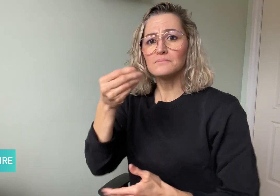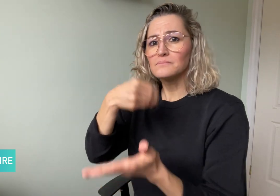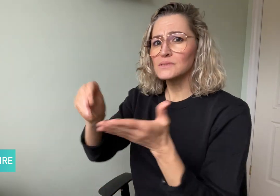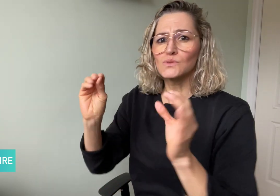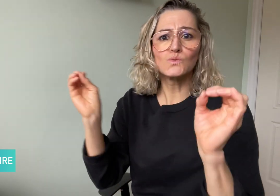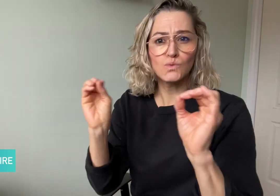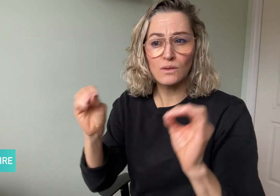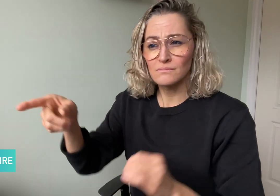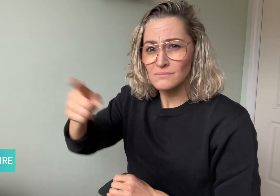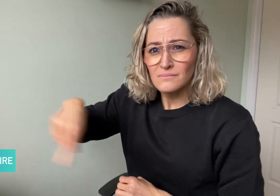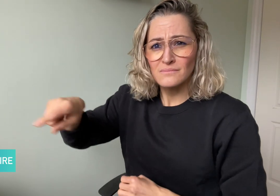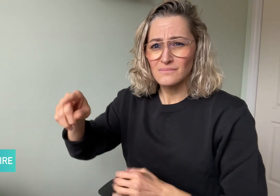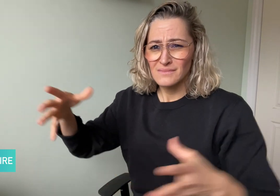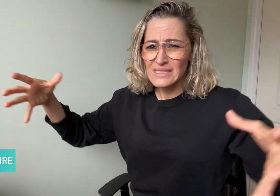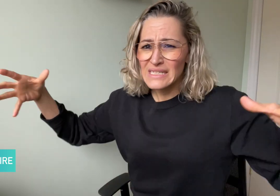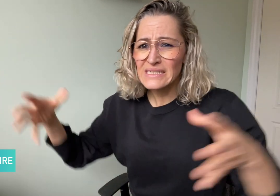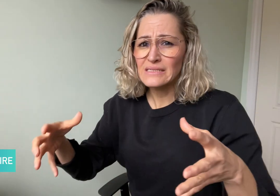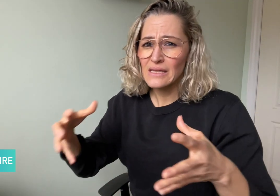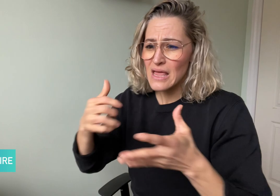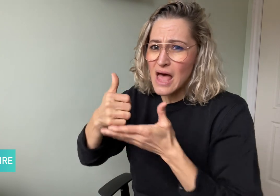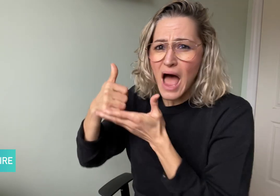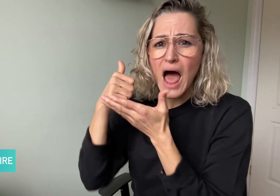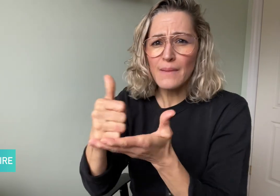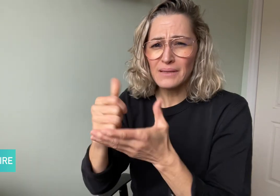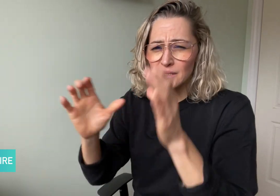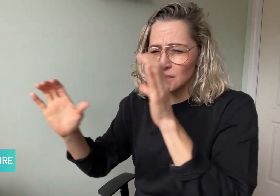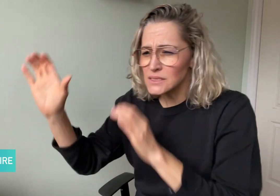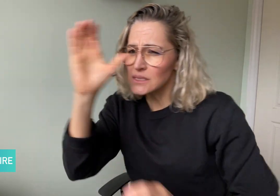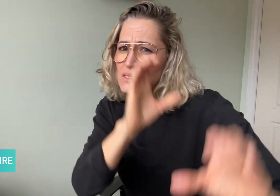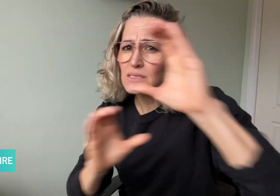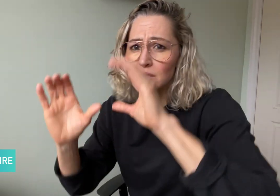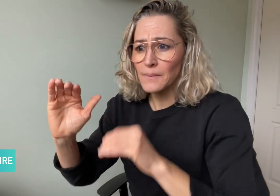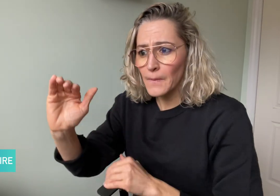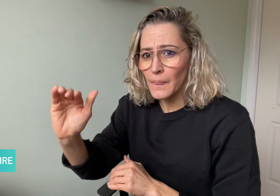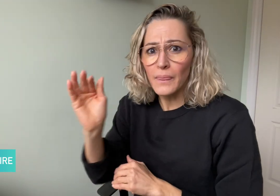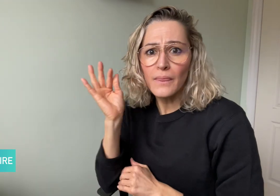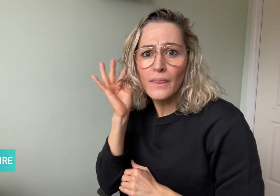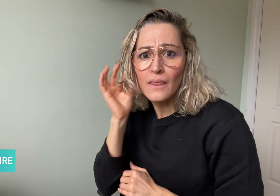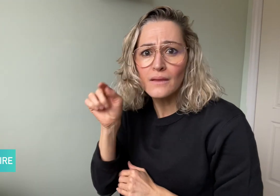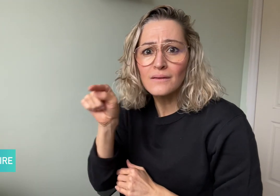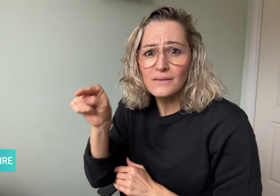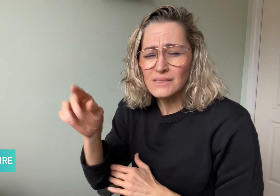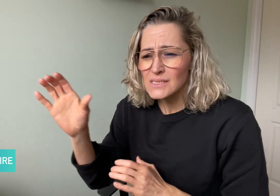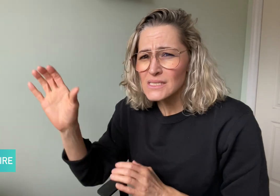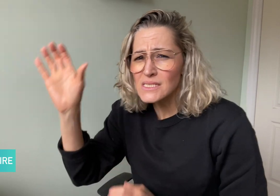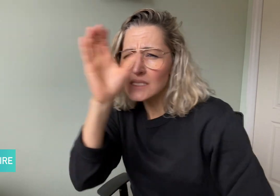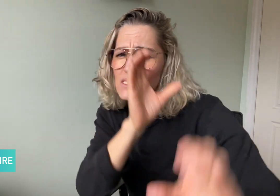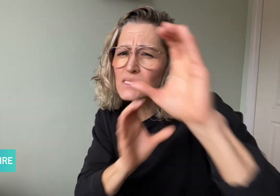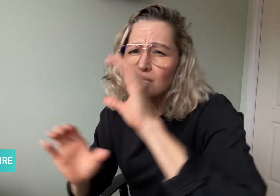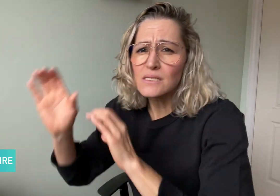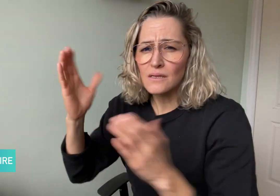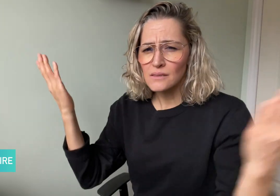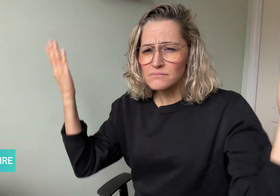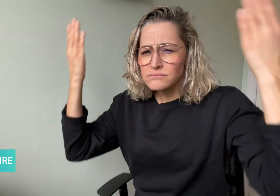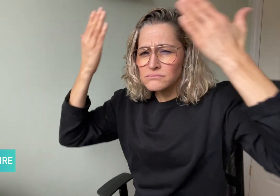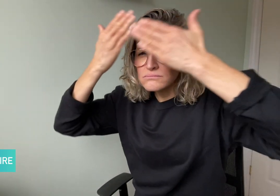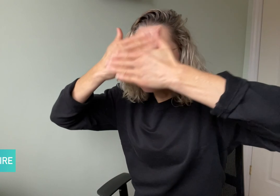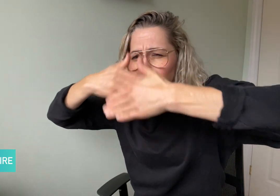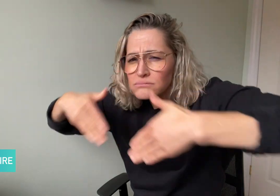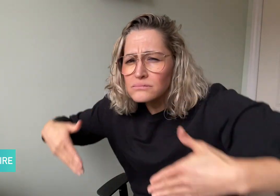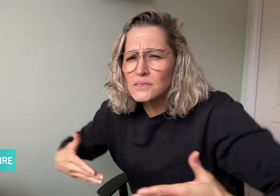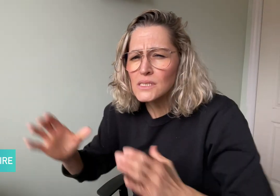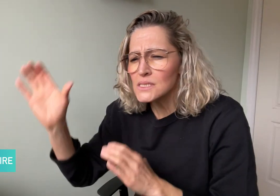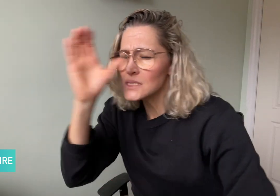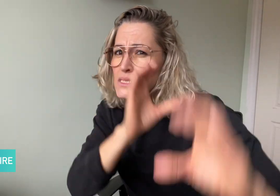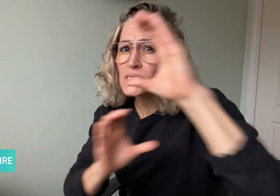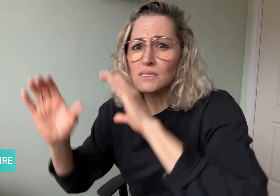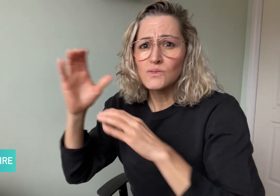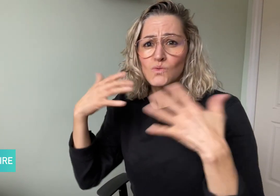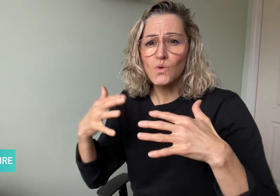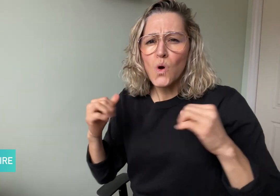to search for Aurora overnight. As it was cold and rainy during